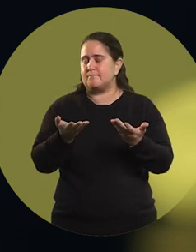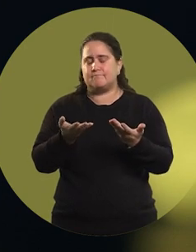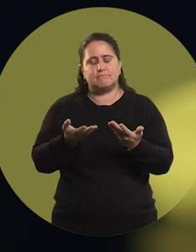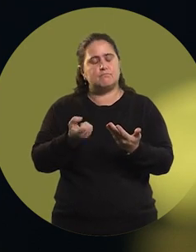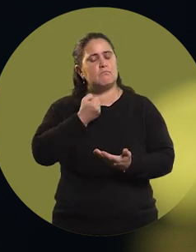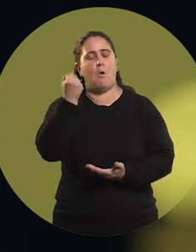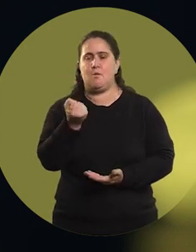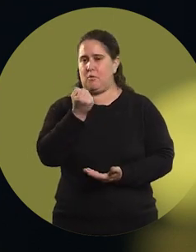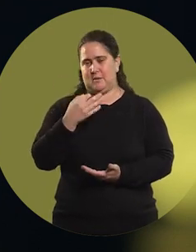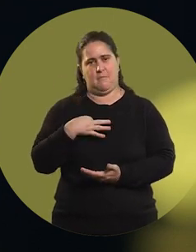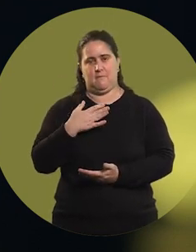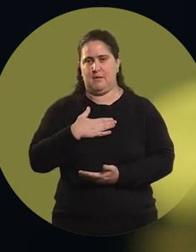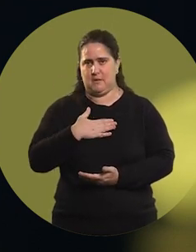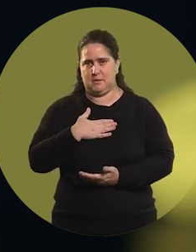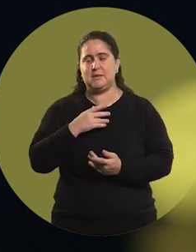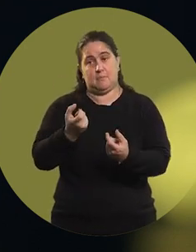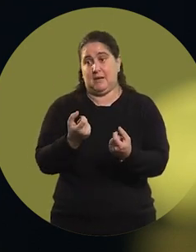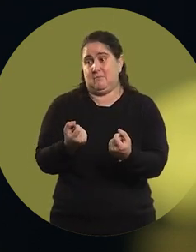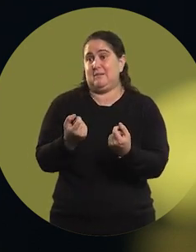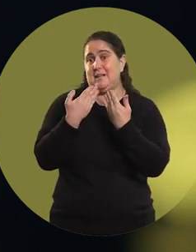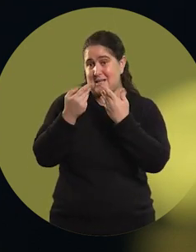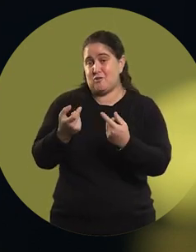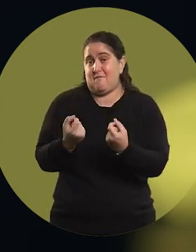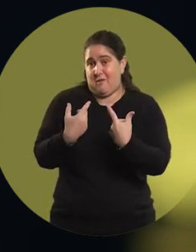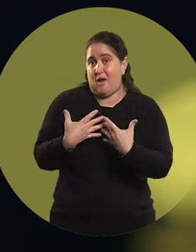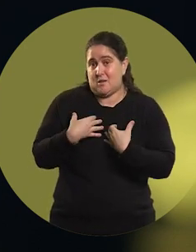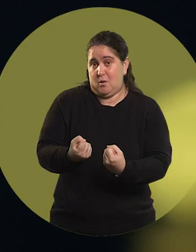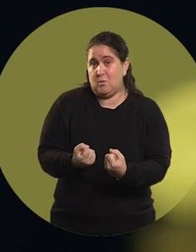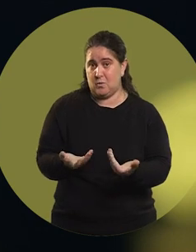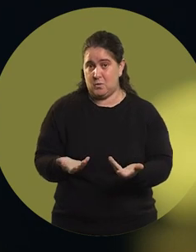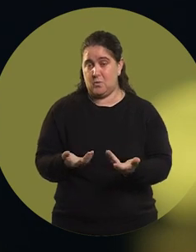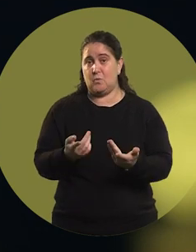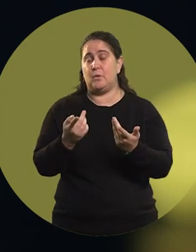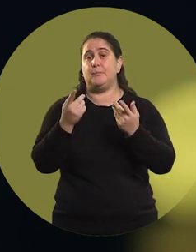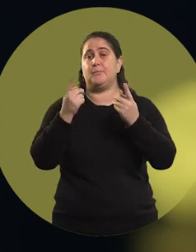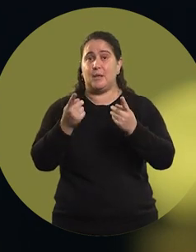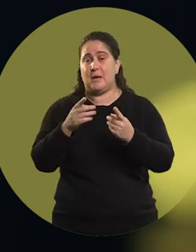is everything in life. And it gives you health,